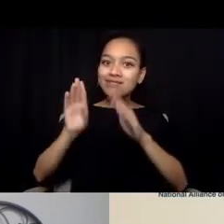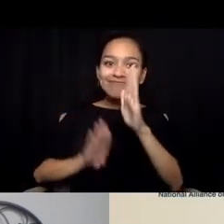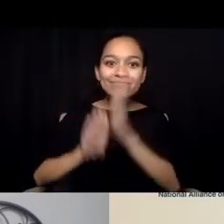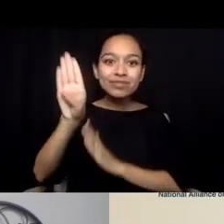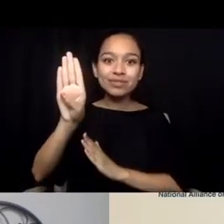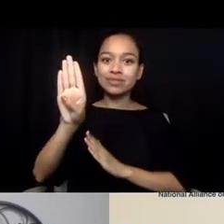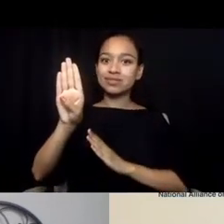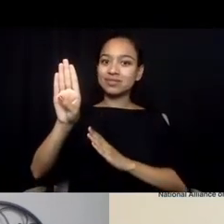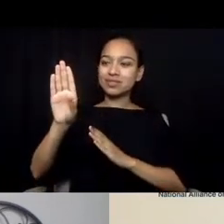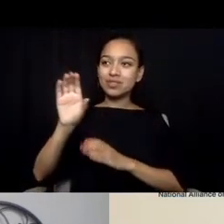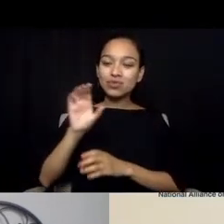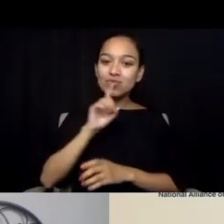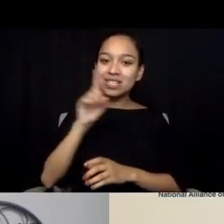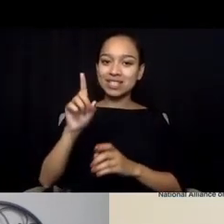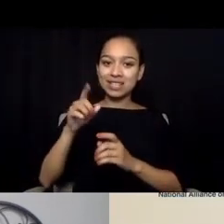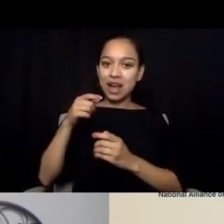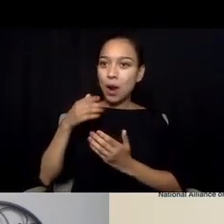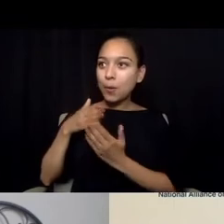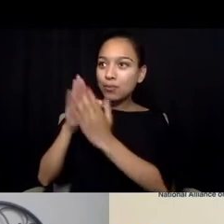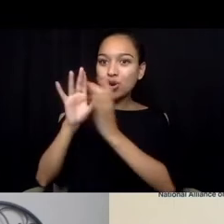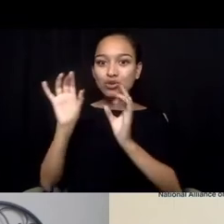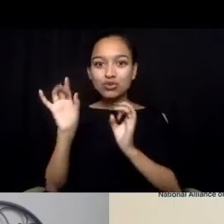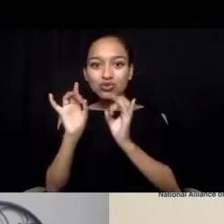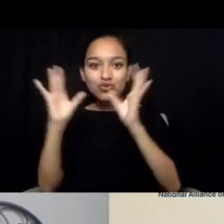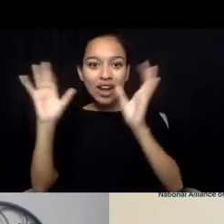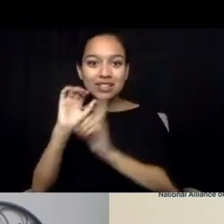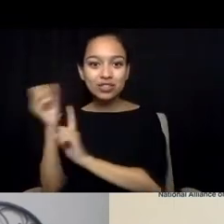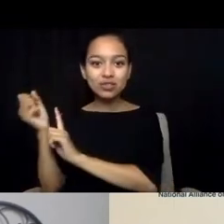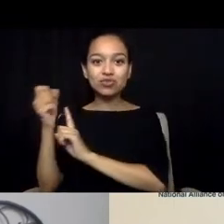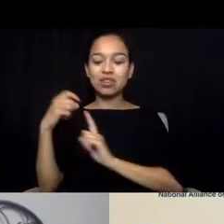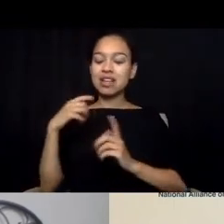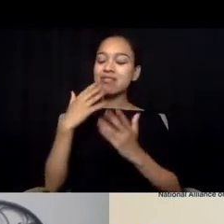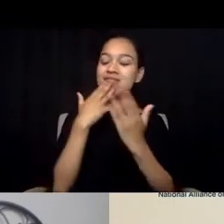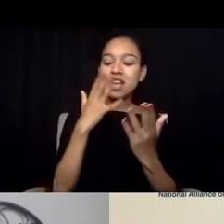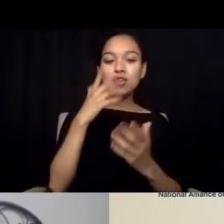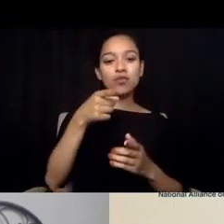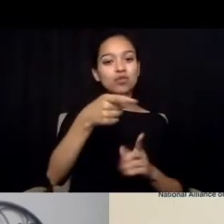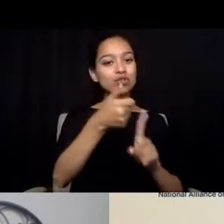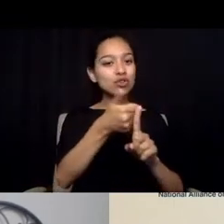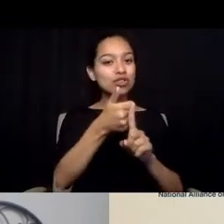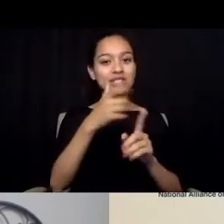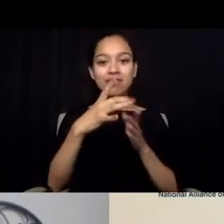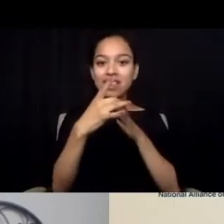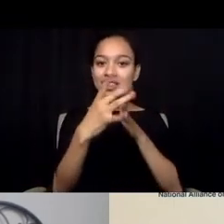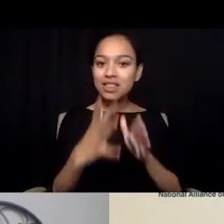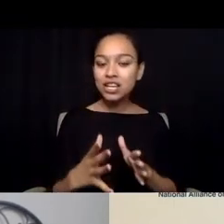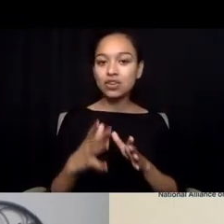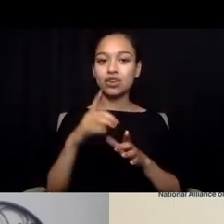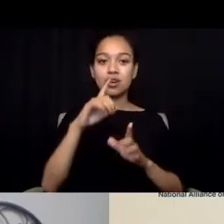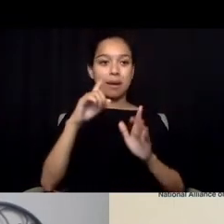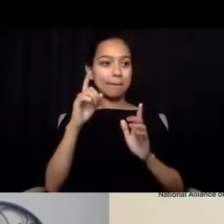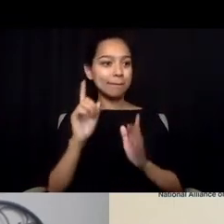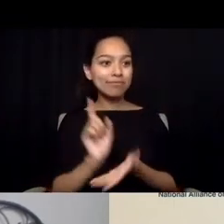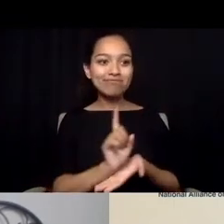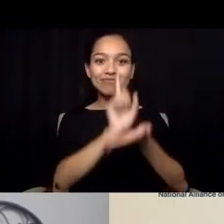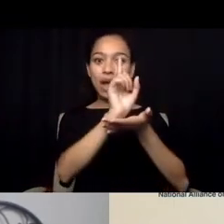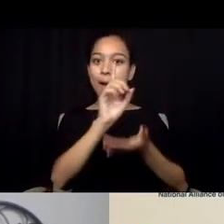and for being such a candid model of what needs to be said. I think sometimes we skirt around the importance of saying